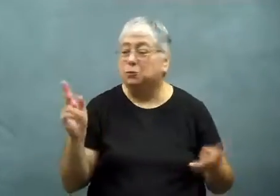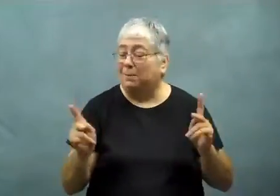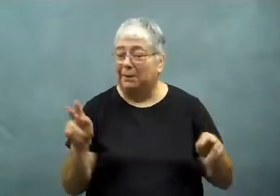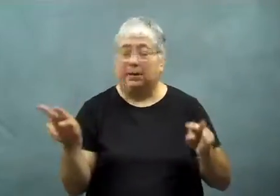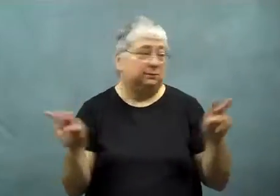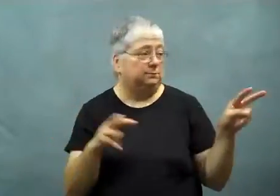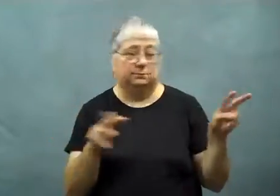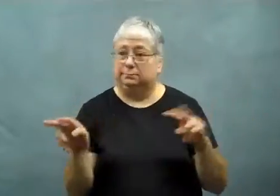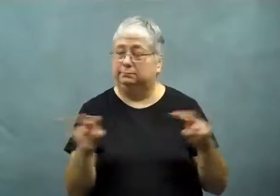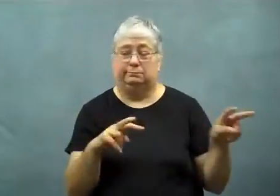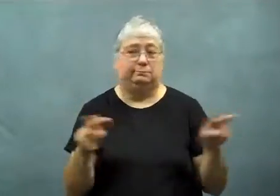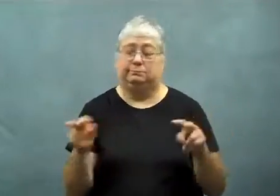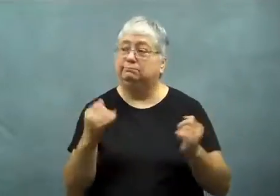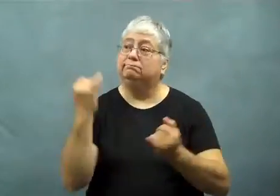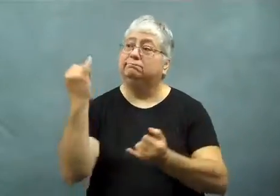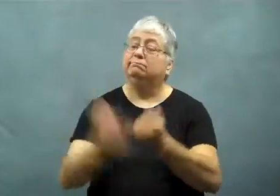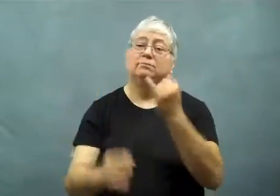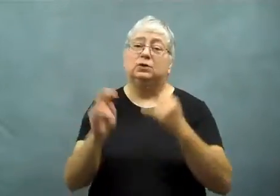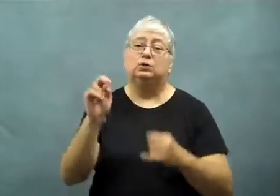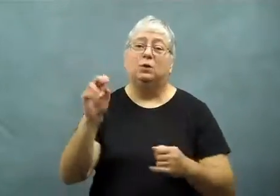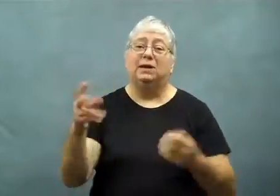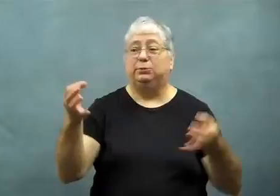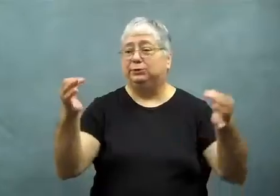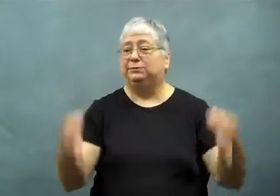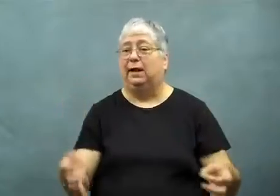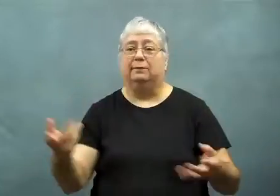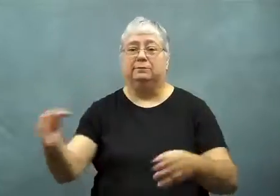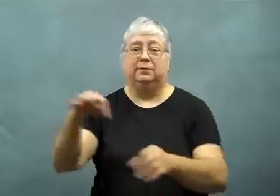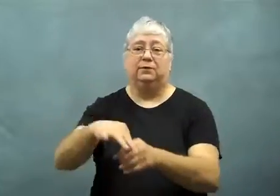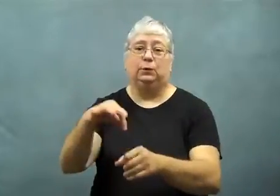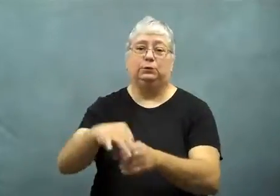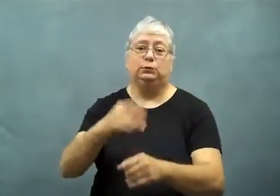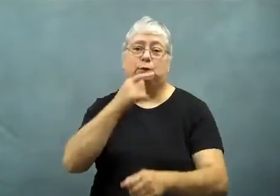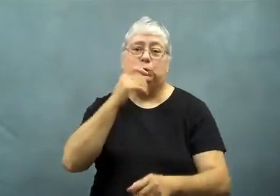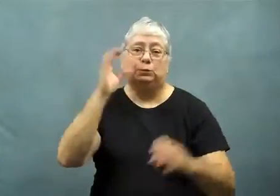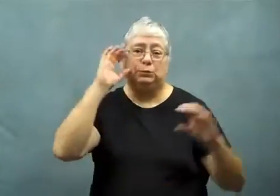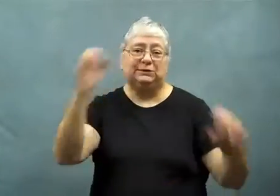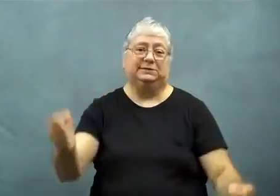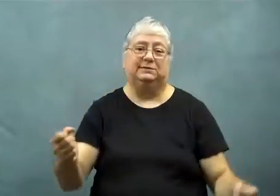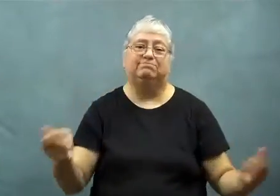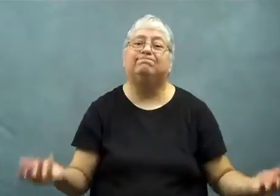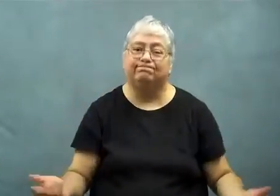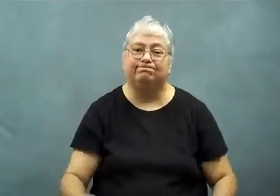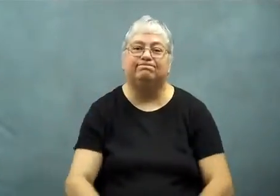The people have to look at both sides and decide who to choose in November.